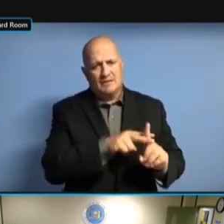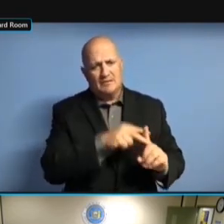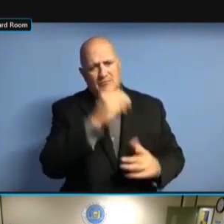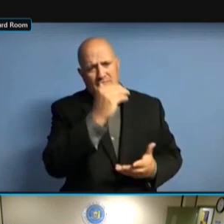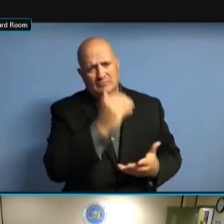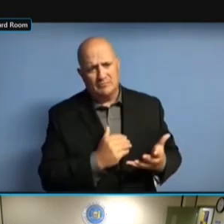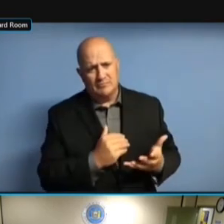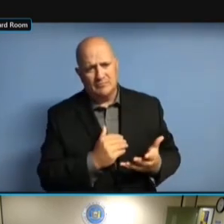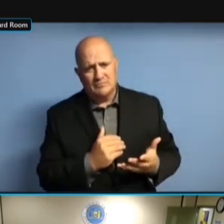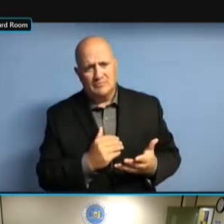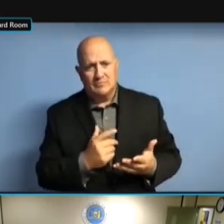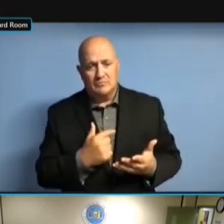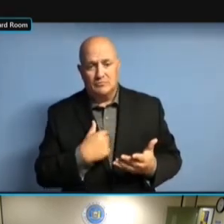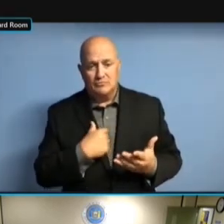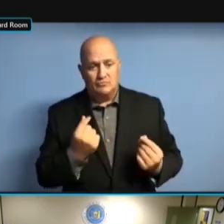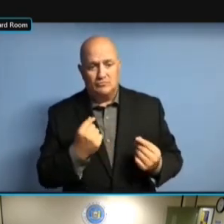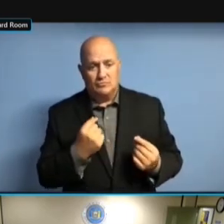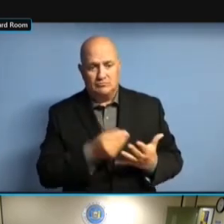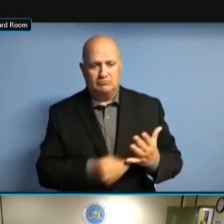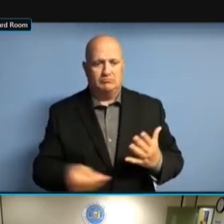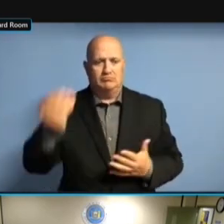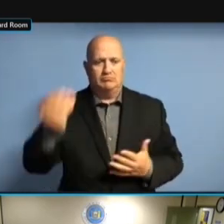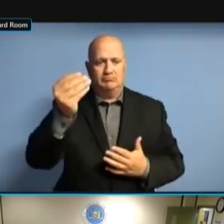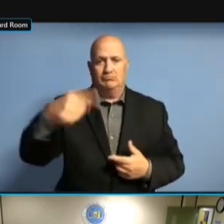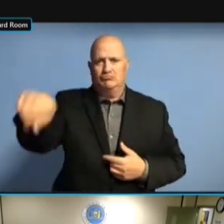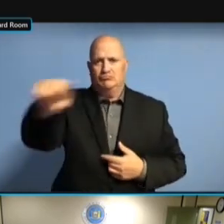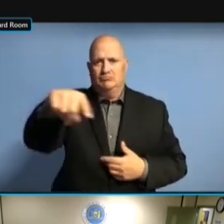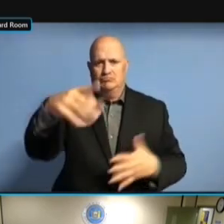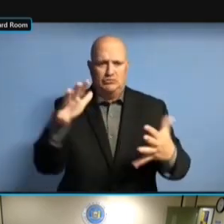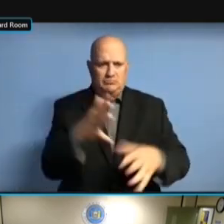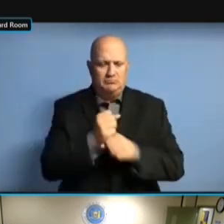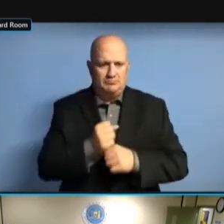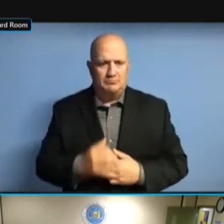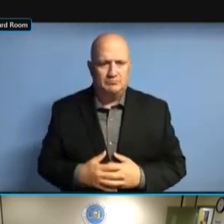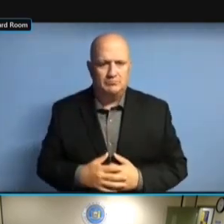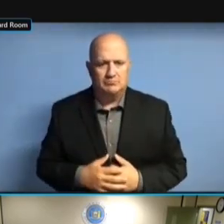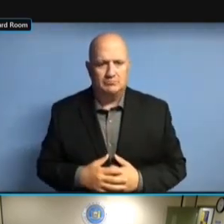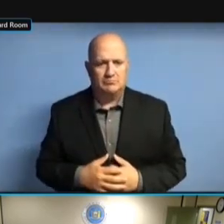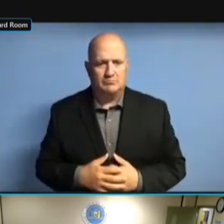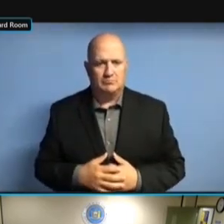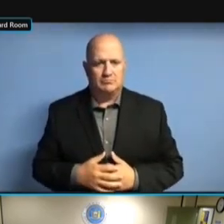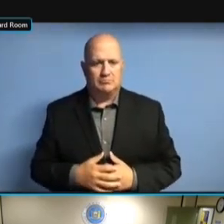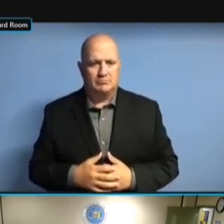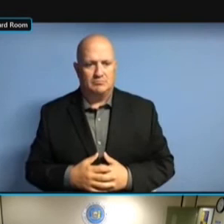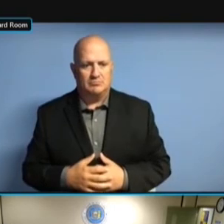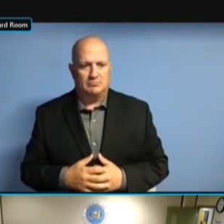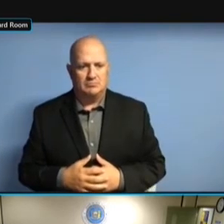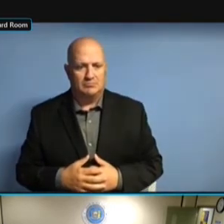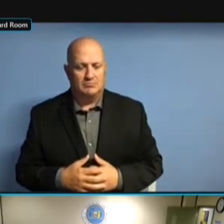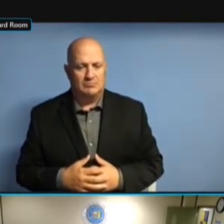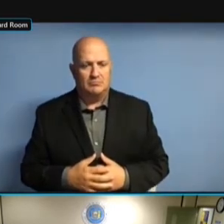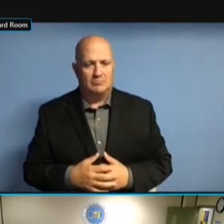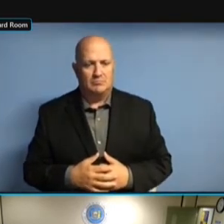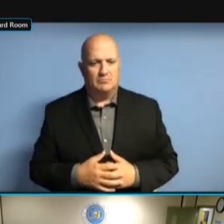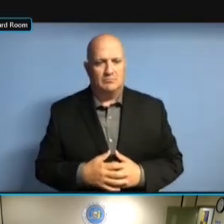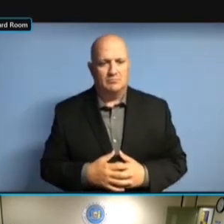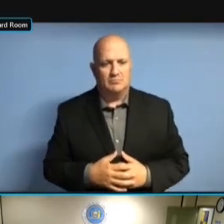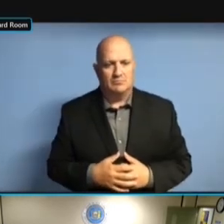IN LOOKING AT THE LETTER, WE IN LOOKING AT THE LETTER, WE DISCOVERED IN LOOKING AT THE LETTER, WE DISCOVERED QUITE IN LOOKING AT THE LETTER, WE DISCOVERED QUITE A IN LOOKING AT THE LETTER, WE DISCOVERED QUITE A FEW IN LOOKING AT THE LETTER, WE DISCOVERED QUITE A FEW ANOMALIES DISCOVERED QUITE A FEW ANOMALIES DISCOVERED QUITE A FEW ANOMALIES WHICH DISCOVERED QUITE A FEW ANOMALIES WHICH WE DISCOVERED QUITE A FEW ANOMALIES WHICH WE ACTUALLY DISCOVERED QUITE A FEW ANOMALIES WHICH WE ACTUALLY [ DISCOVERED QUITE A FEW ANOMALIES WHICH WE ACTUALLY [ INAUDIBLE DISCOVERED QUITE A FEW ANOMALIES WHICH WE ACTUALLY . WHICH WE ACTUALLY . WHICH WE ACTUALLY . ONE WHICH WE ACTUALLY . ONE OF WHICH WE ACTUALLY . ONE OF THE WHICH WE ACTUALLY . ONE OF THE THINGS WHICH WE ACTUALLY . ONE OF THE THINGS WE WHICH WE ACTUALLY . ONE OF THE THINGS WE FOUND WHICH WE ACTUALLY . ONE OF THE THINGS WE FOUND OUT ONE OF THE THINGS WE FOUND OUT ONE OF THE THINGS WE FOUND OUT IS ONE OF THE THINGS WE FOUND OUT IS CANDIDATES ONE OF THE THINGS WE FOUND OUT IS CANDIDATES WHO